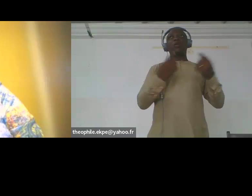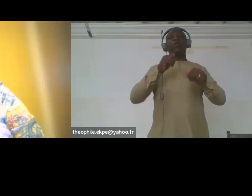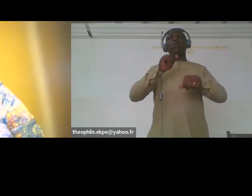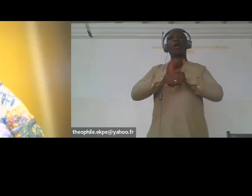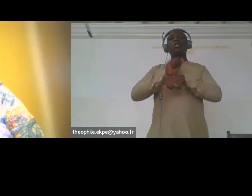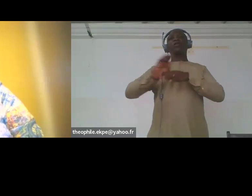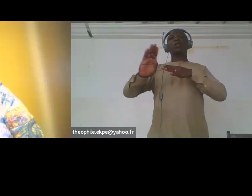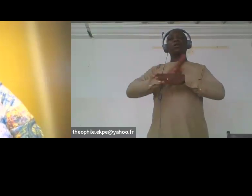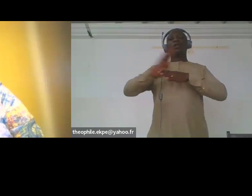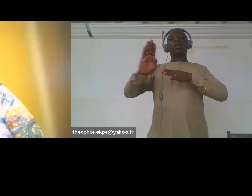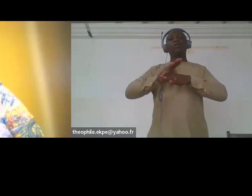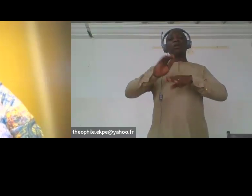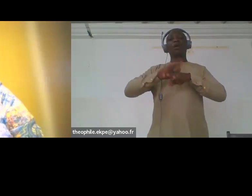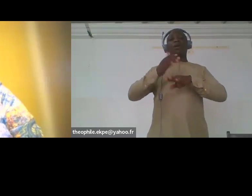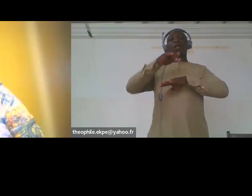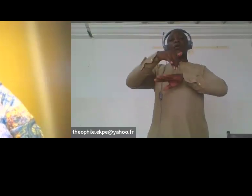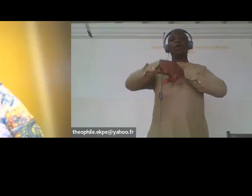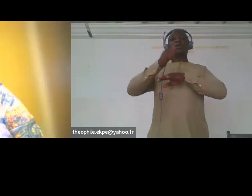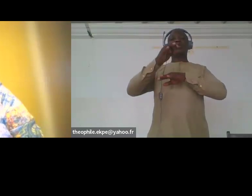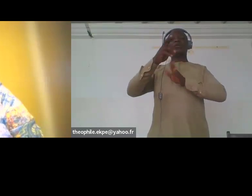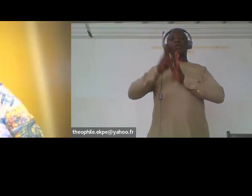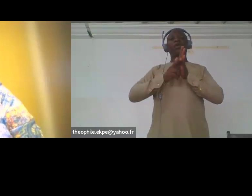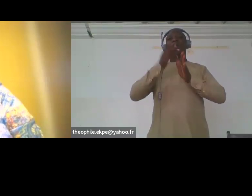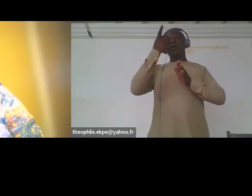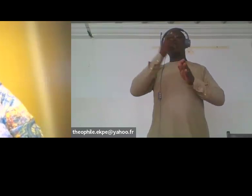since they were more vulnerable to sexual and physical abuse.